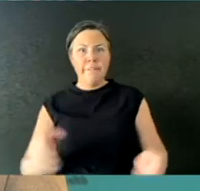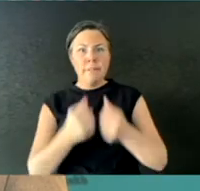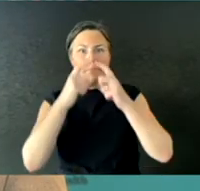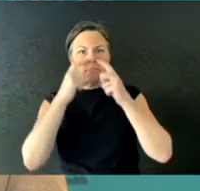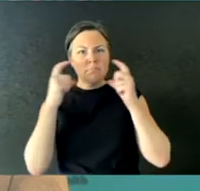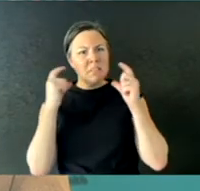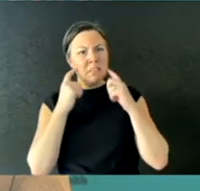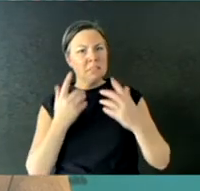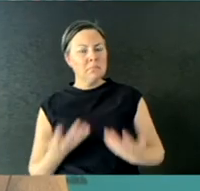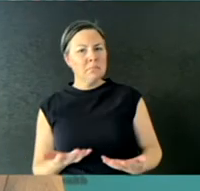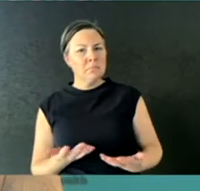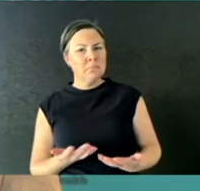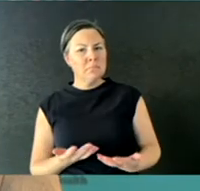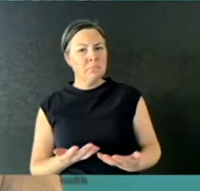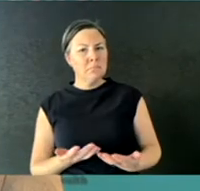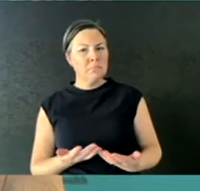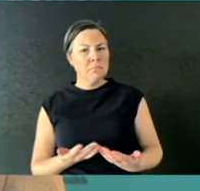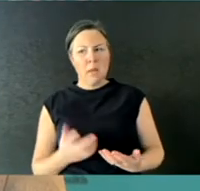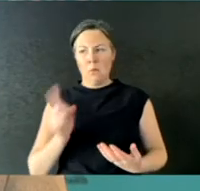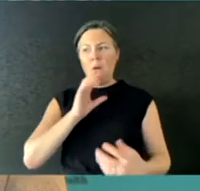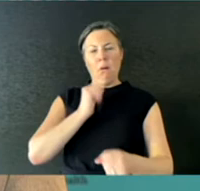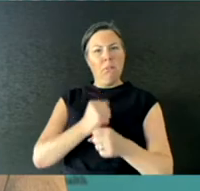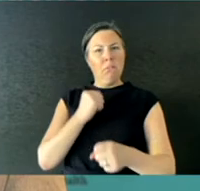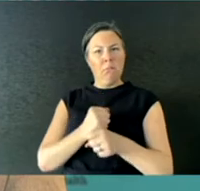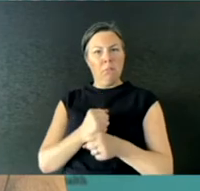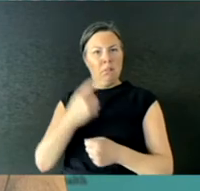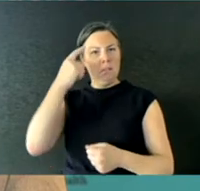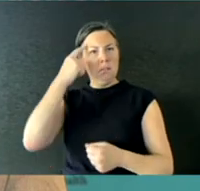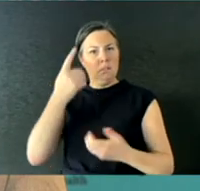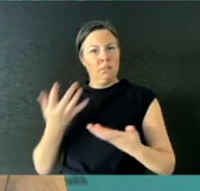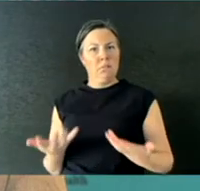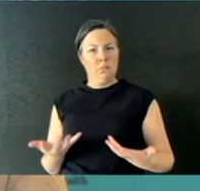What's the AHPPC advice to the Government now on procurement and manufacturing of these